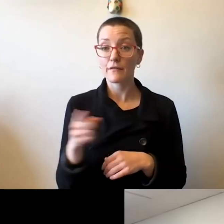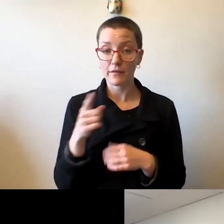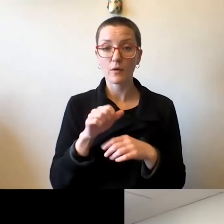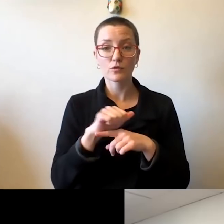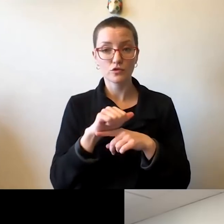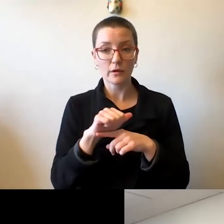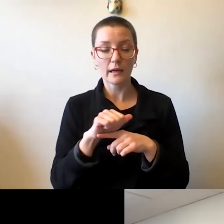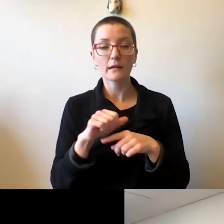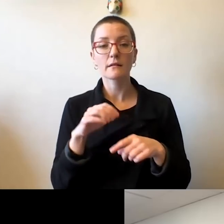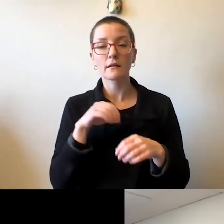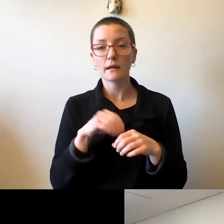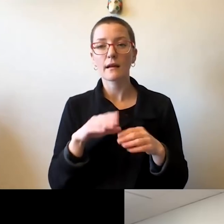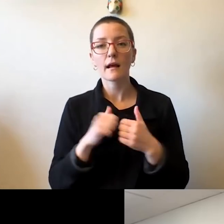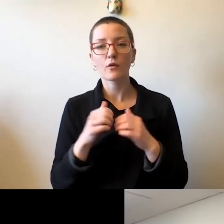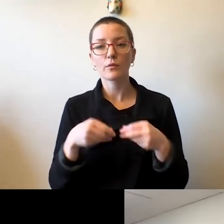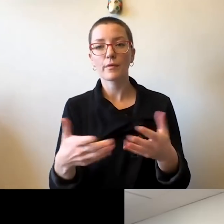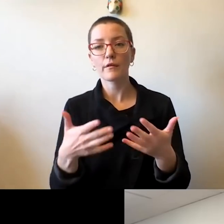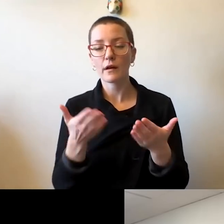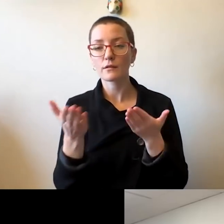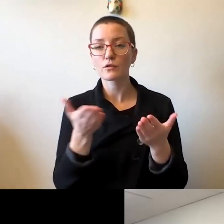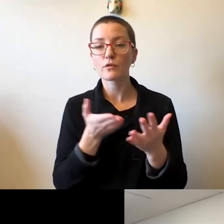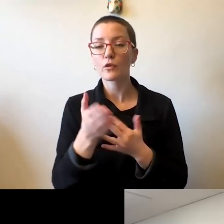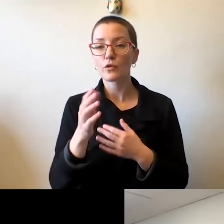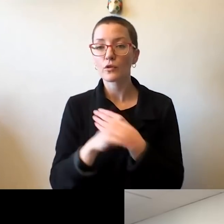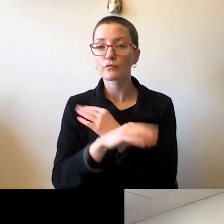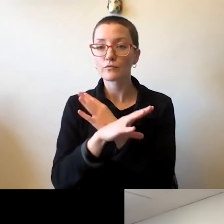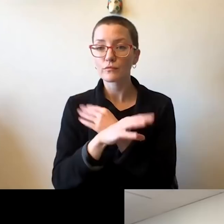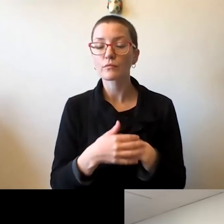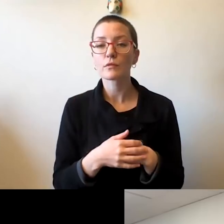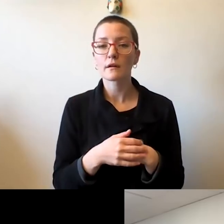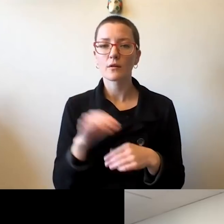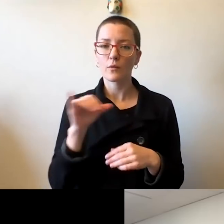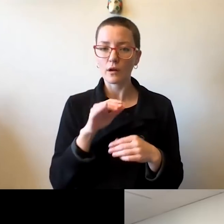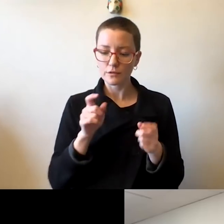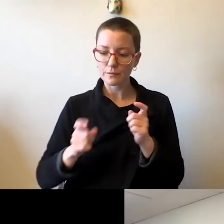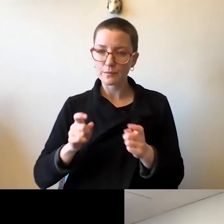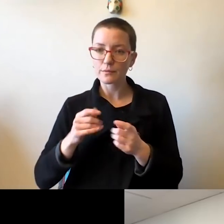and we also went about adapting and modifying policies and procedures that needed to be revised